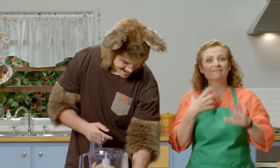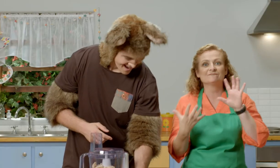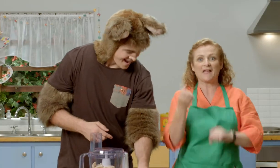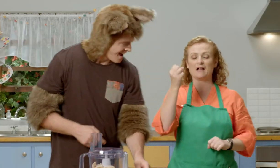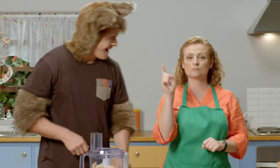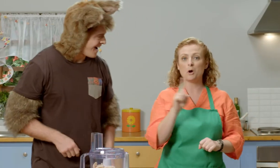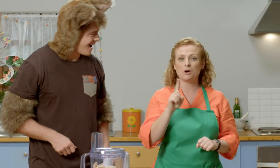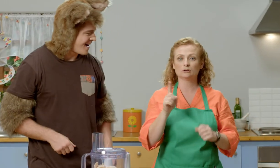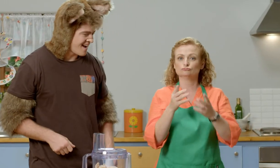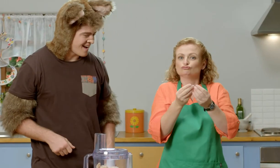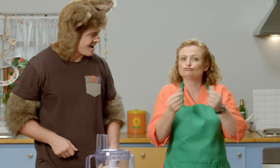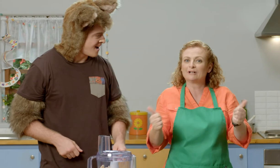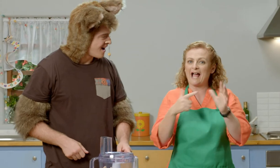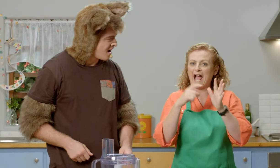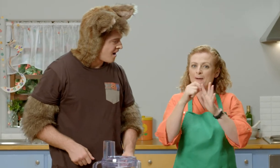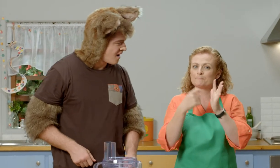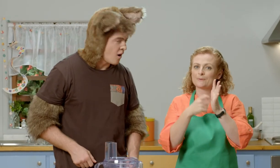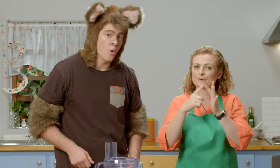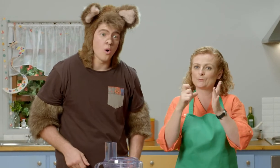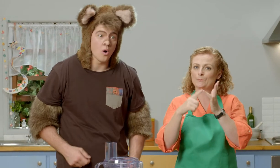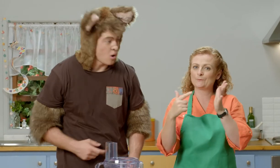I found some dried apricots.